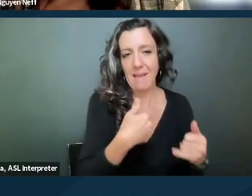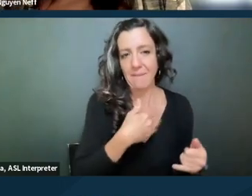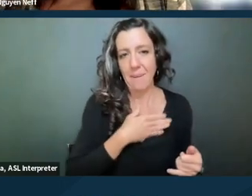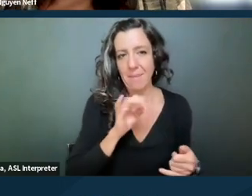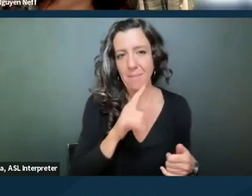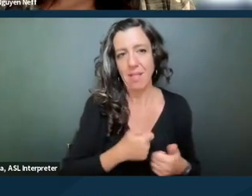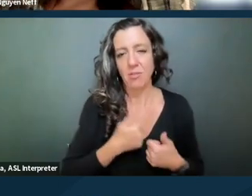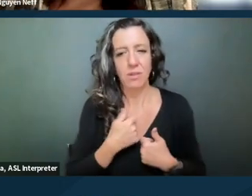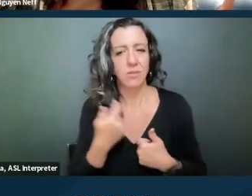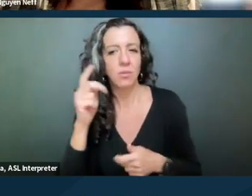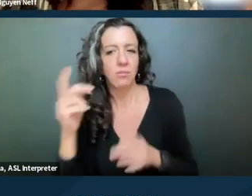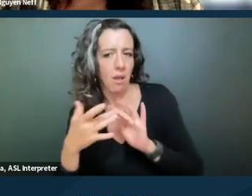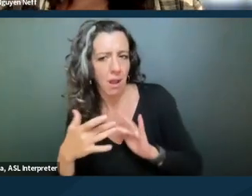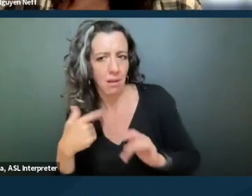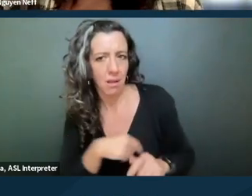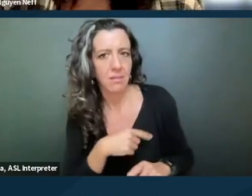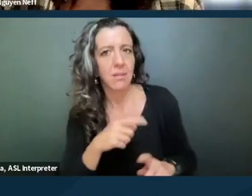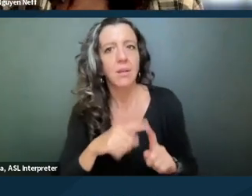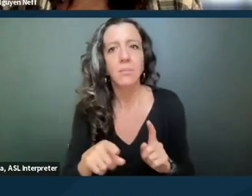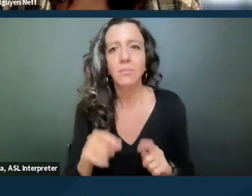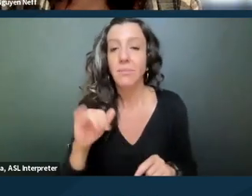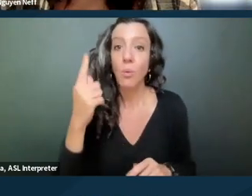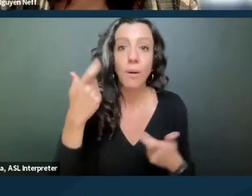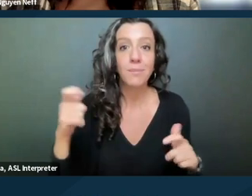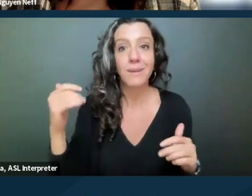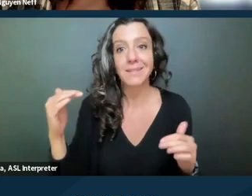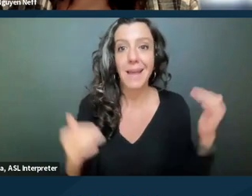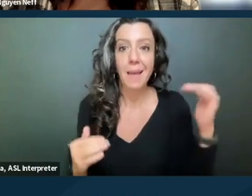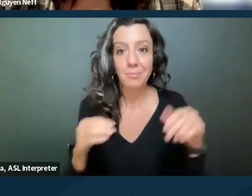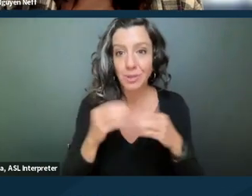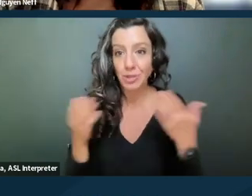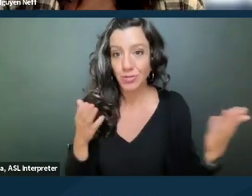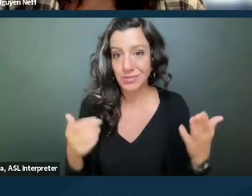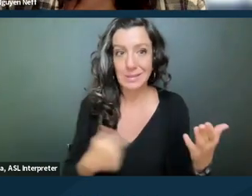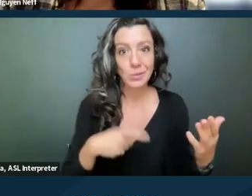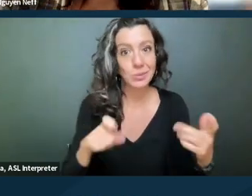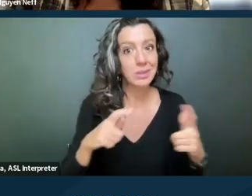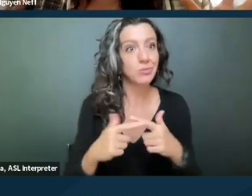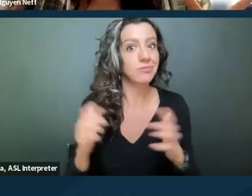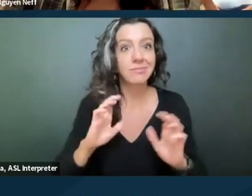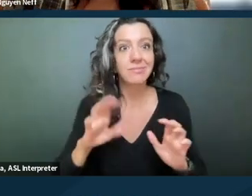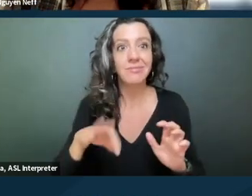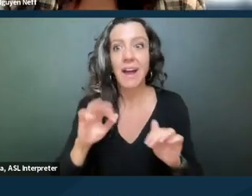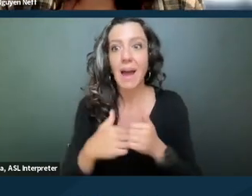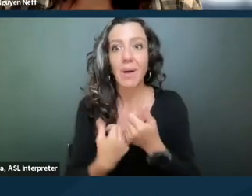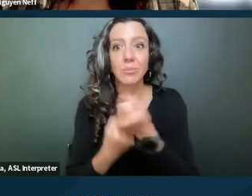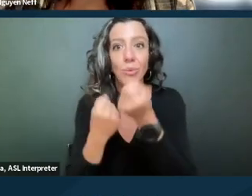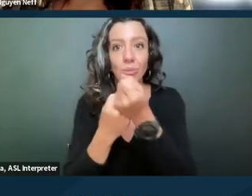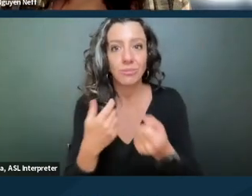But I think that that's sort of like a gap in services that needs to be filled that, you know, we can maybe make a small attempt to do at DREDF.